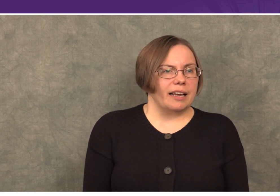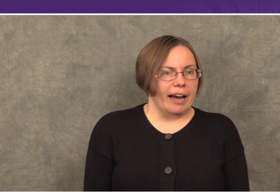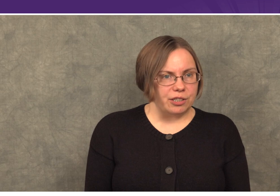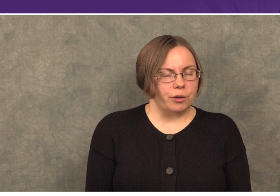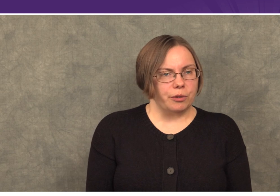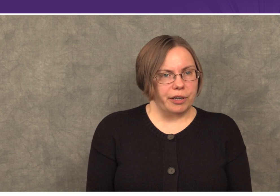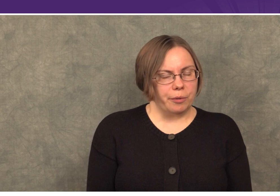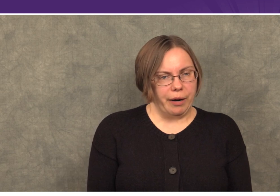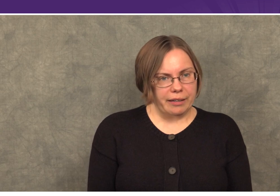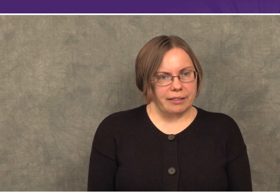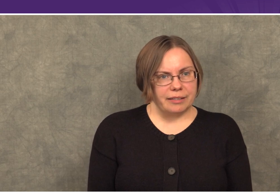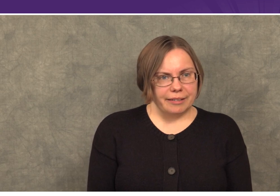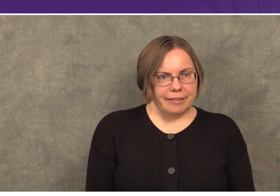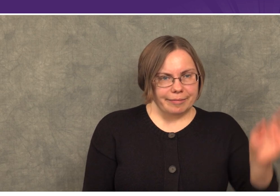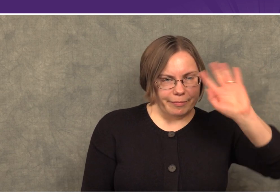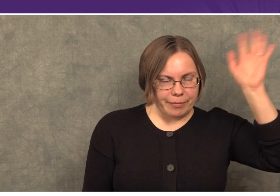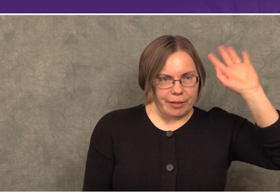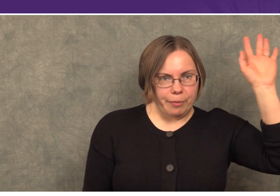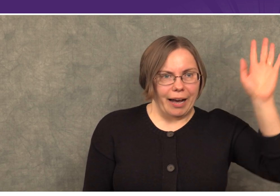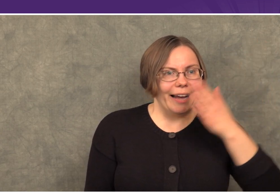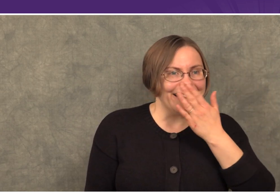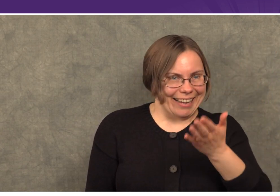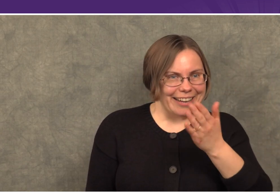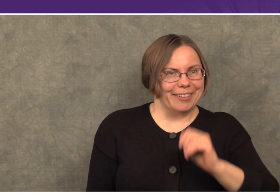as you are doing your practice. Bye, and thank you!